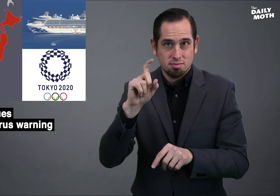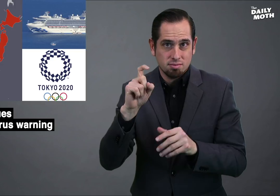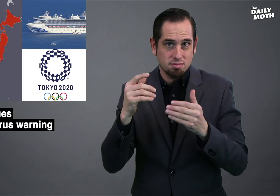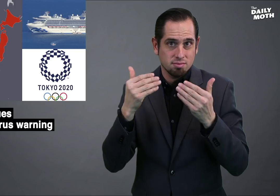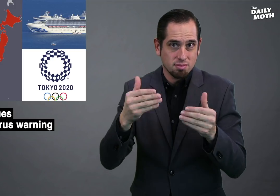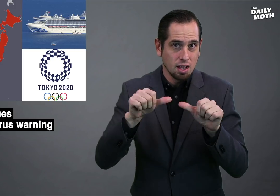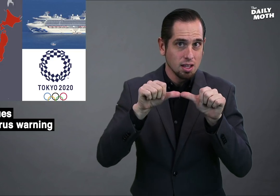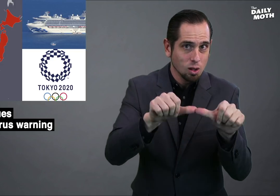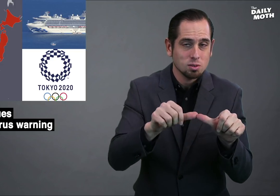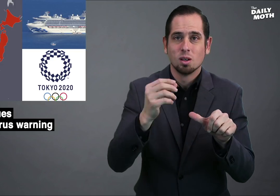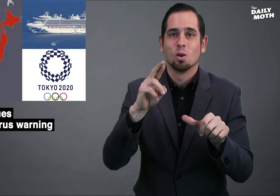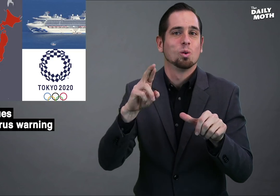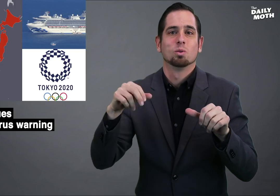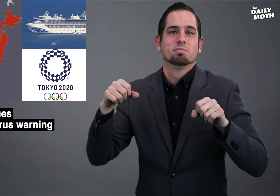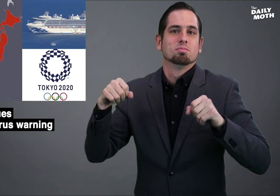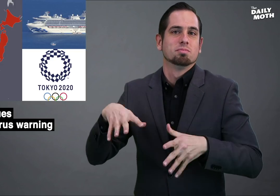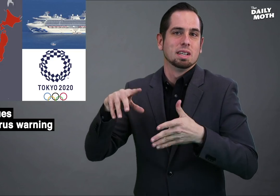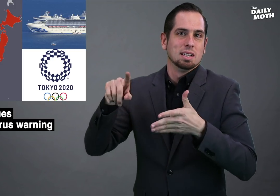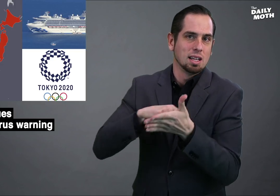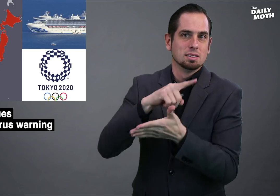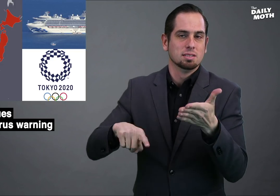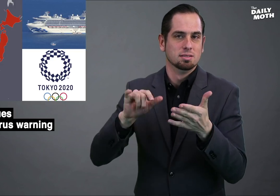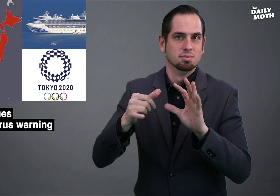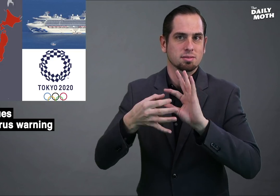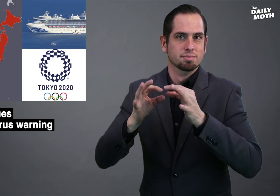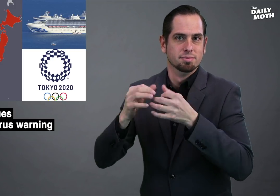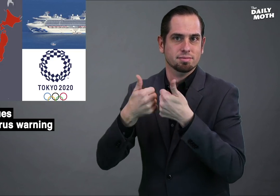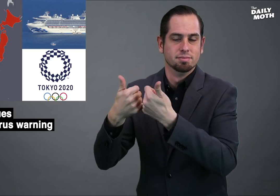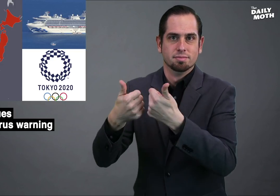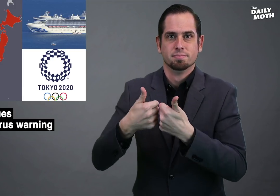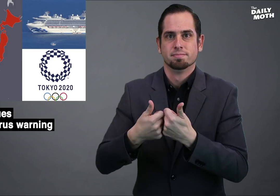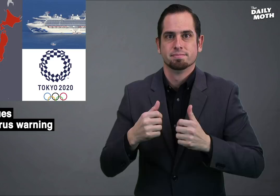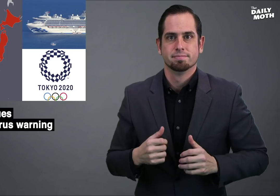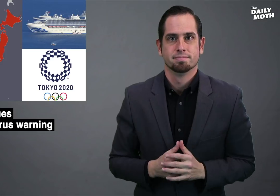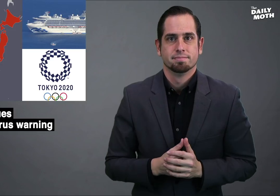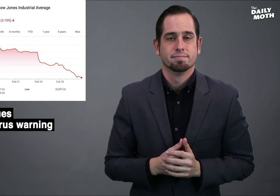if they would continue or cancel the games.